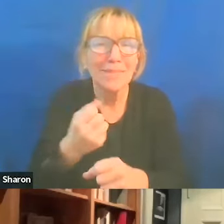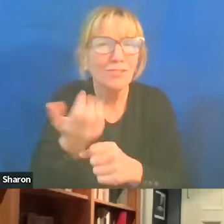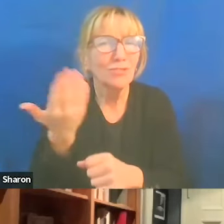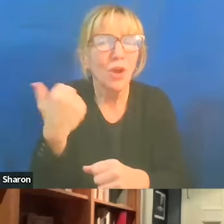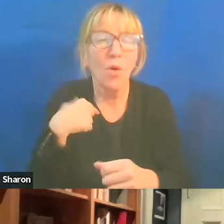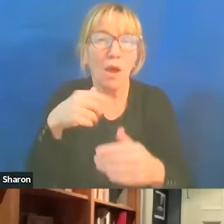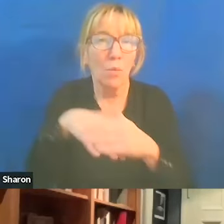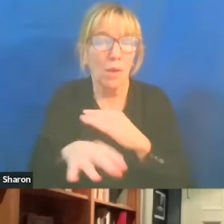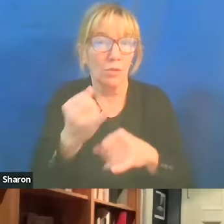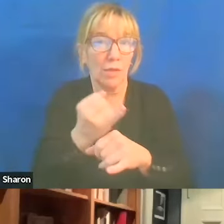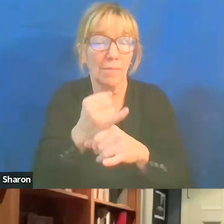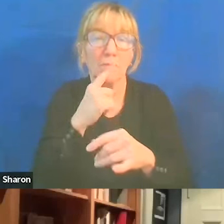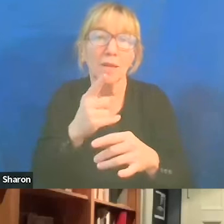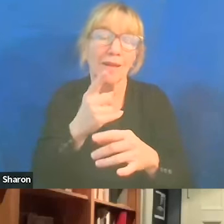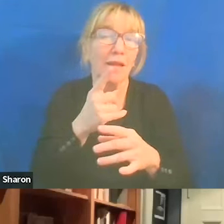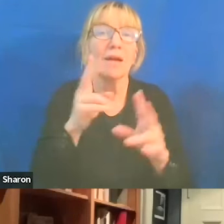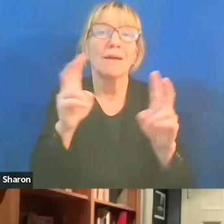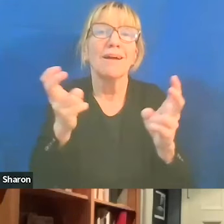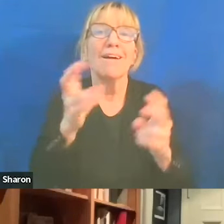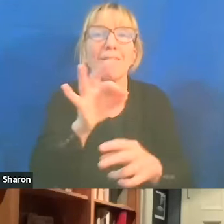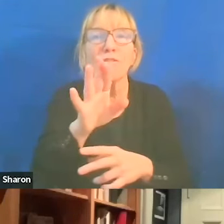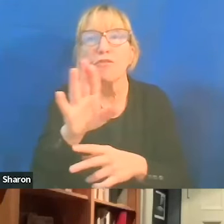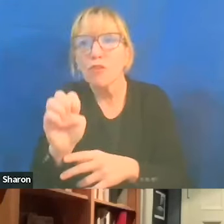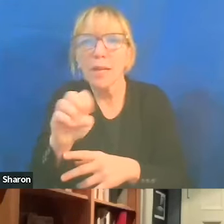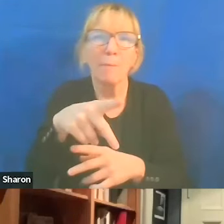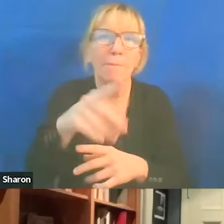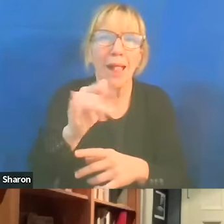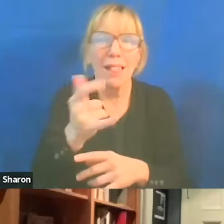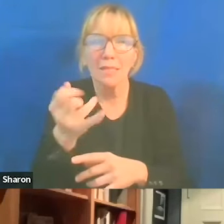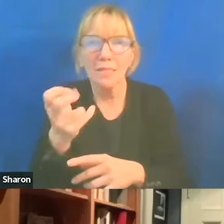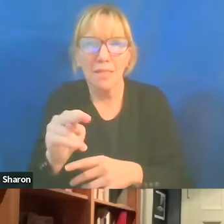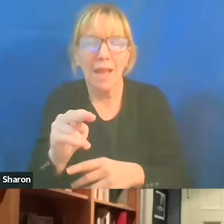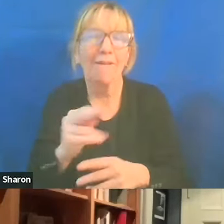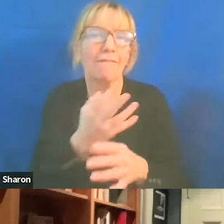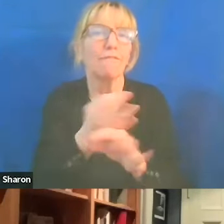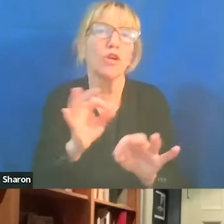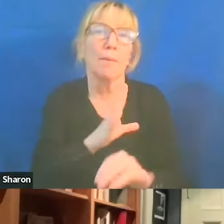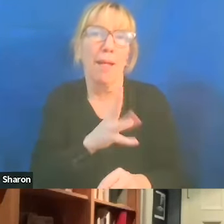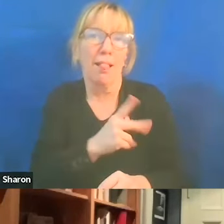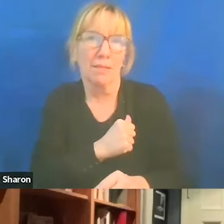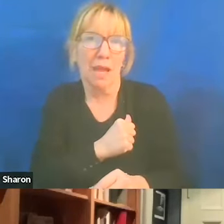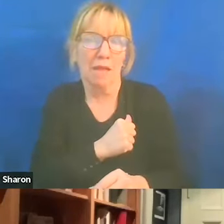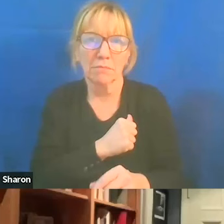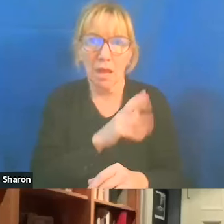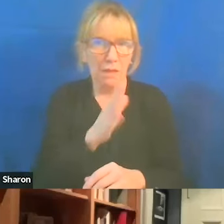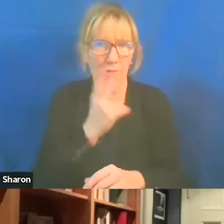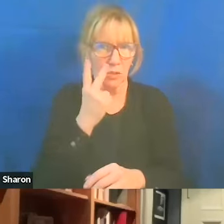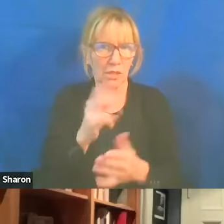and there was a big free Palestine sign. I had not seen that before. And it sort of made me very uncomfortable. And then, I thought about it.